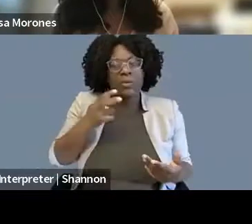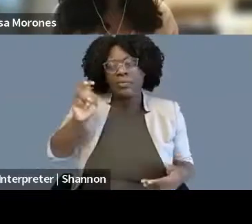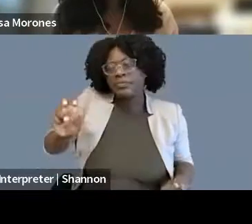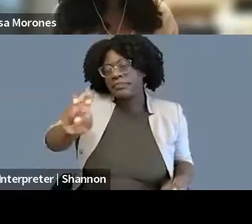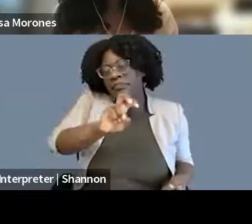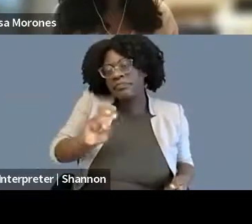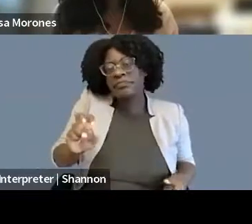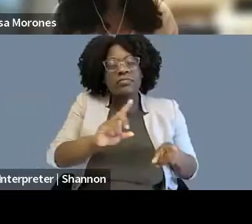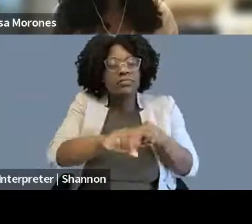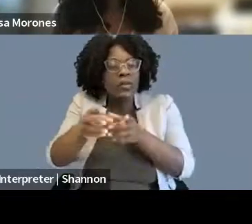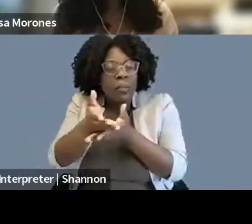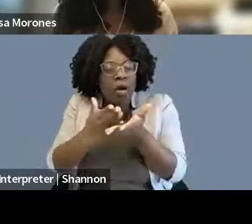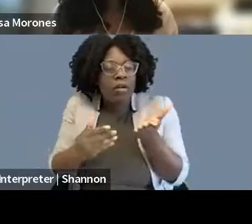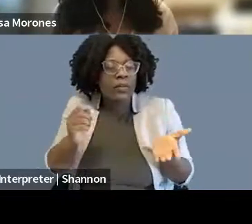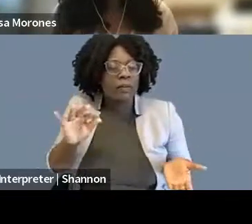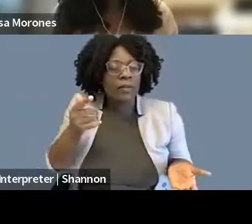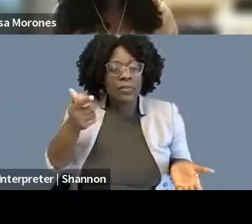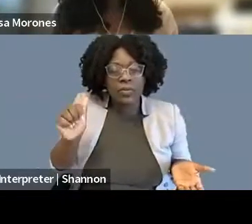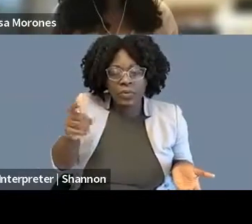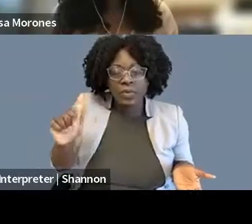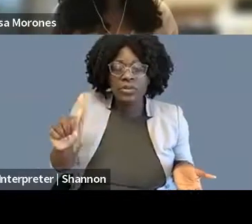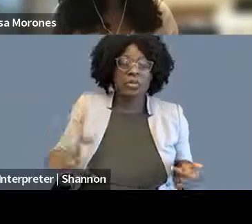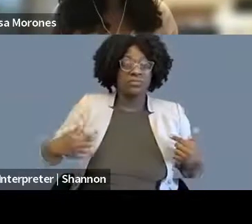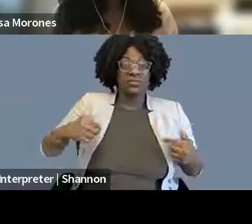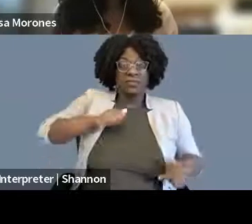being a Los Angeles Latina, I had never experienced before.